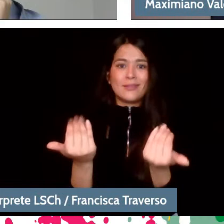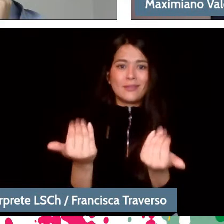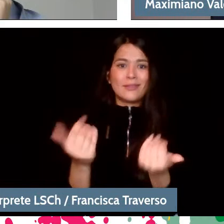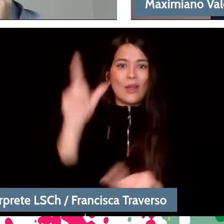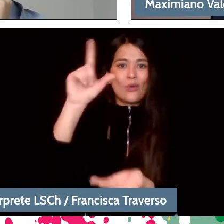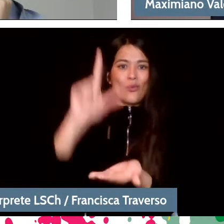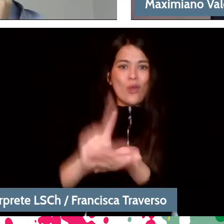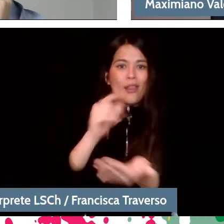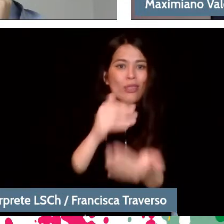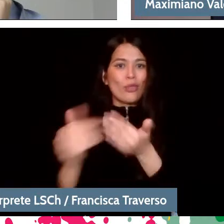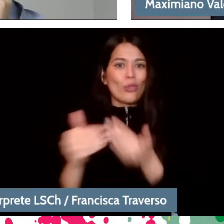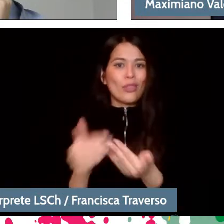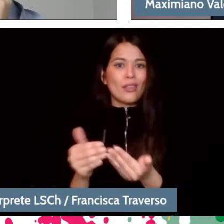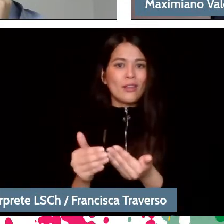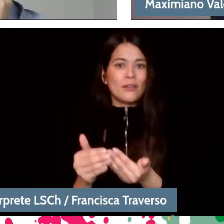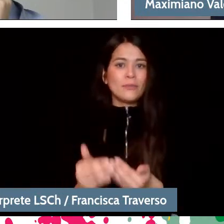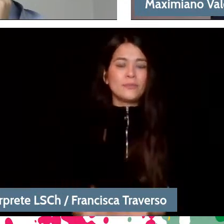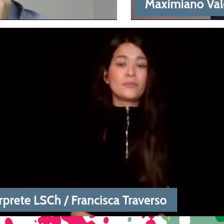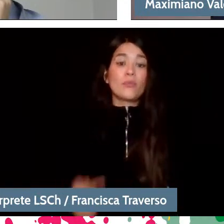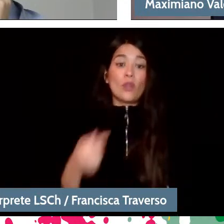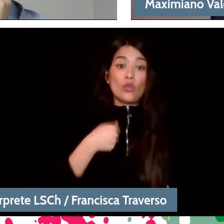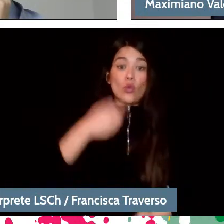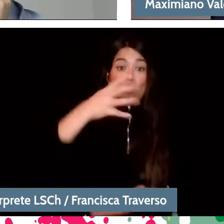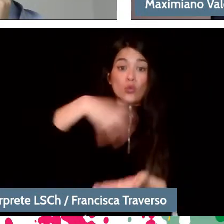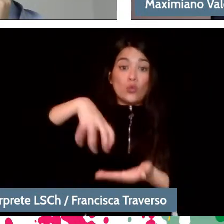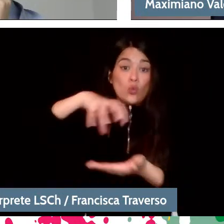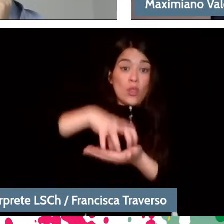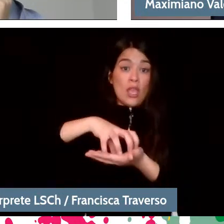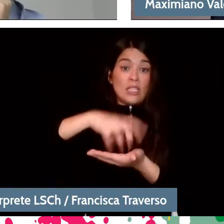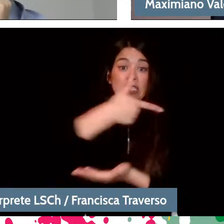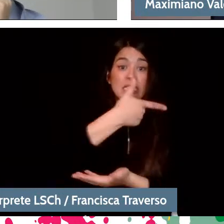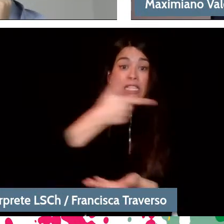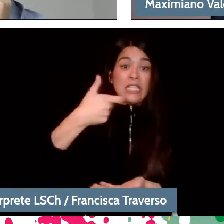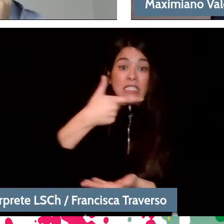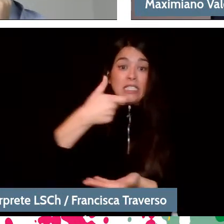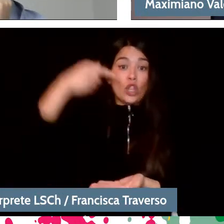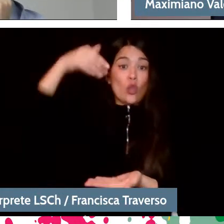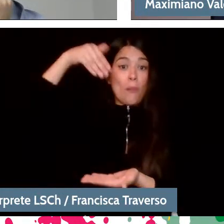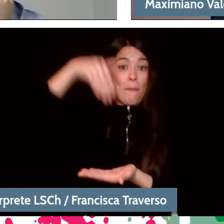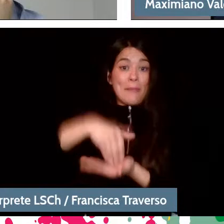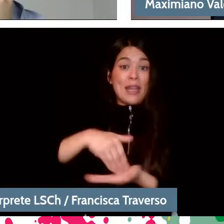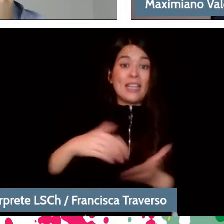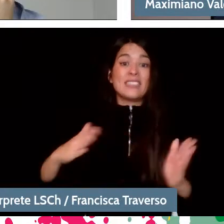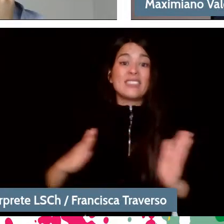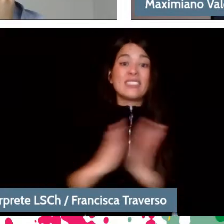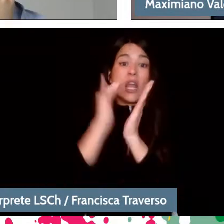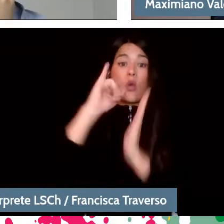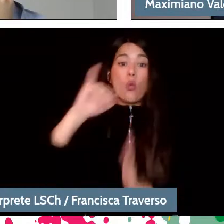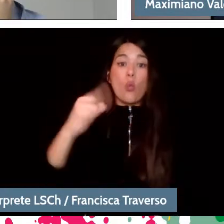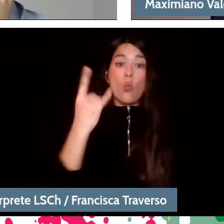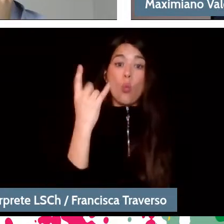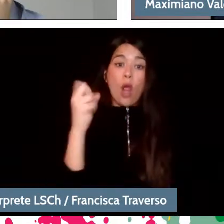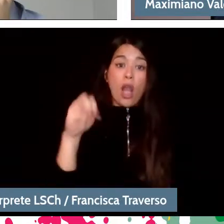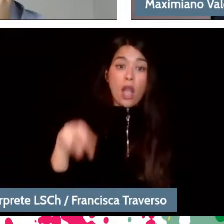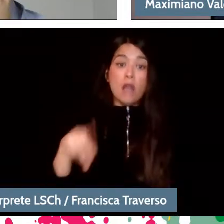Note that I am in a city with 700 thousand inhabitants, in San Juan, and it has three theaters one next to the other.